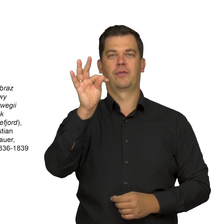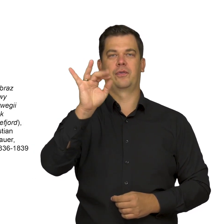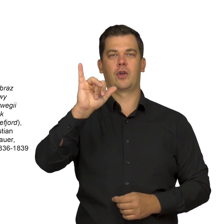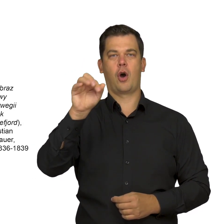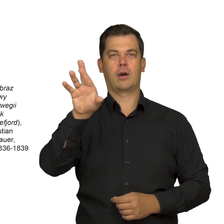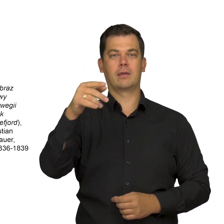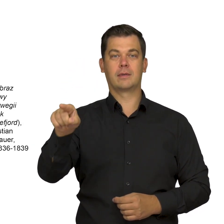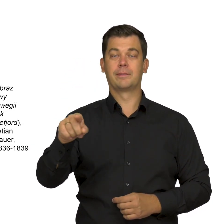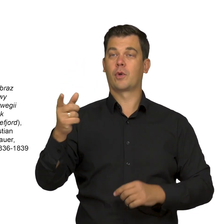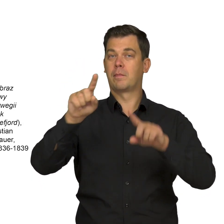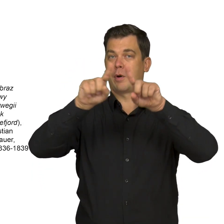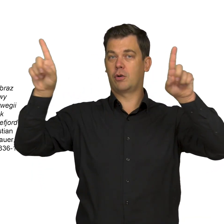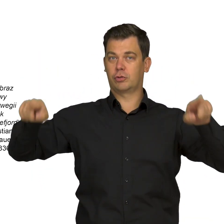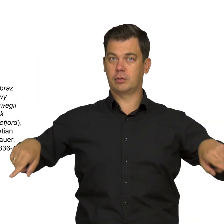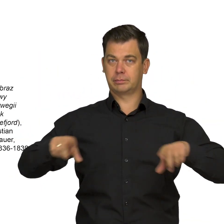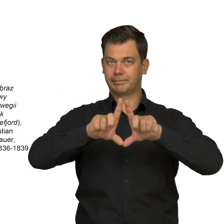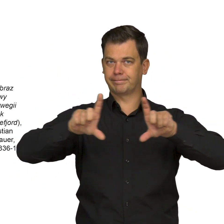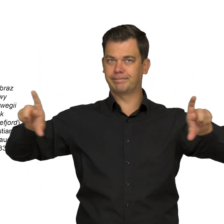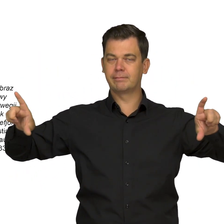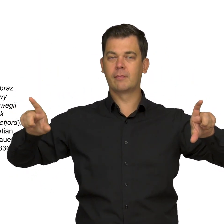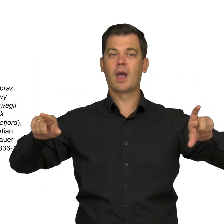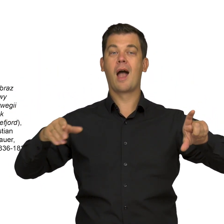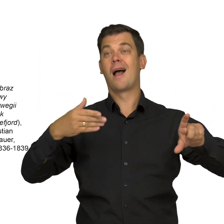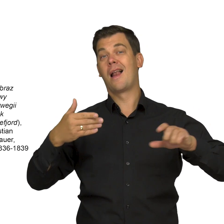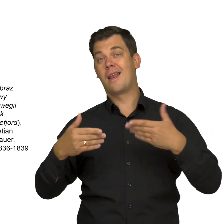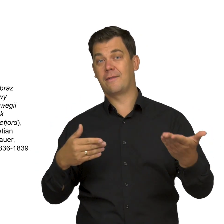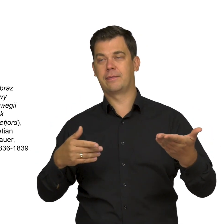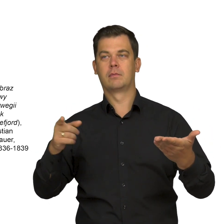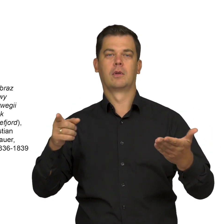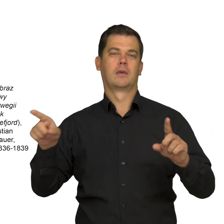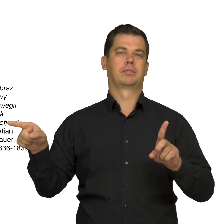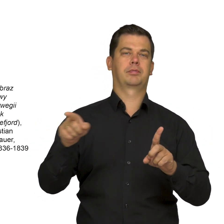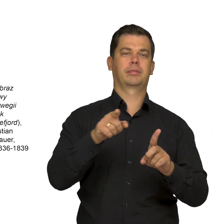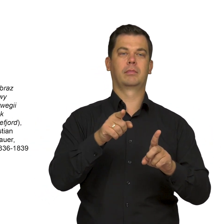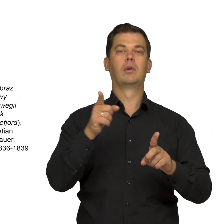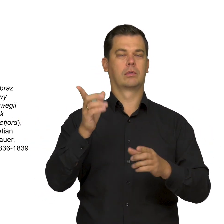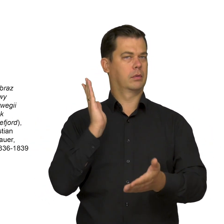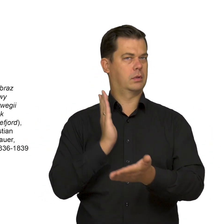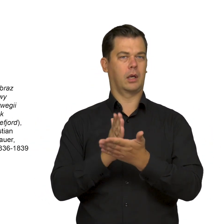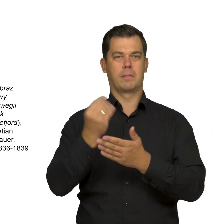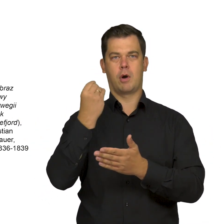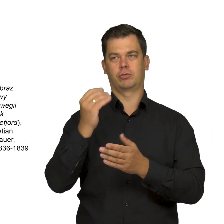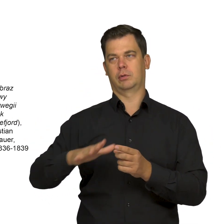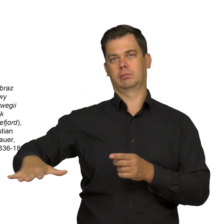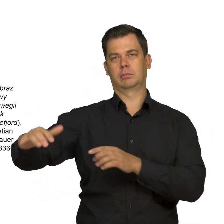The painting is a horizontal rectangle. The sea stretches from the left edge to halfway through the work’s length.